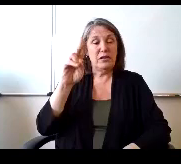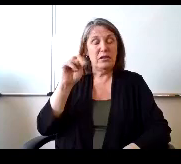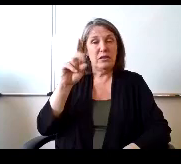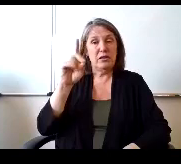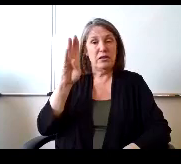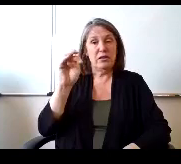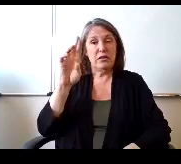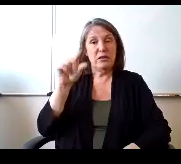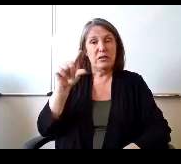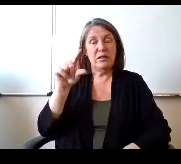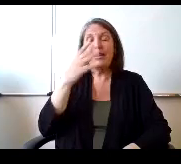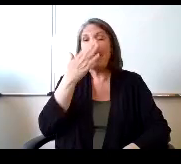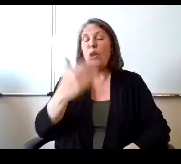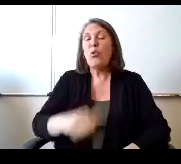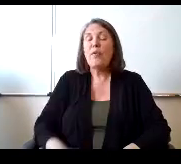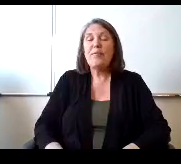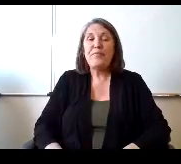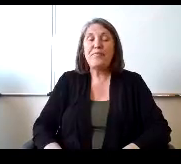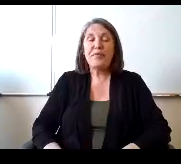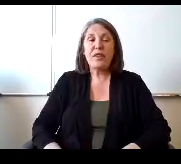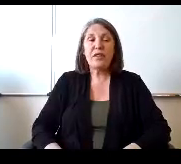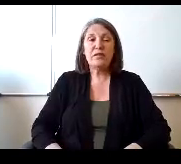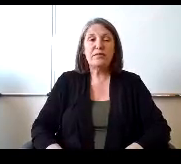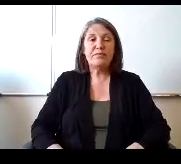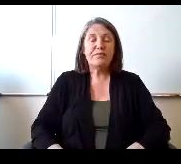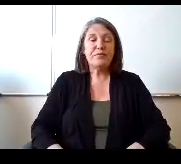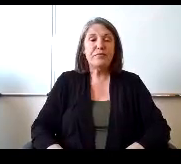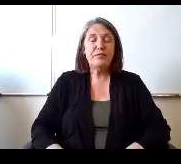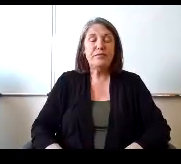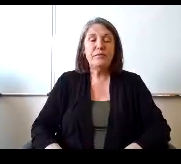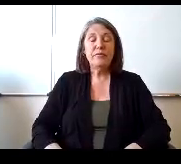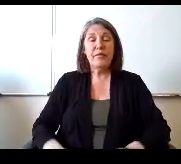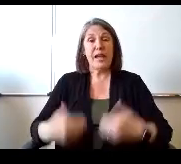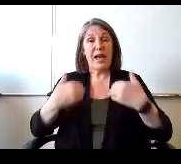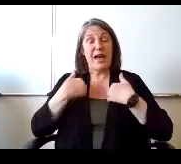Thank you. I had the pleasure of parcel